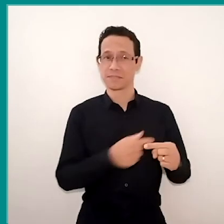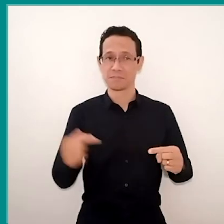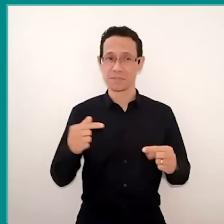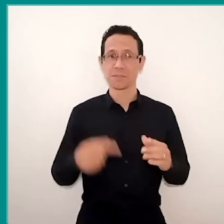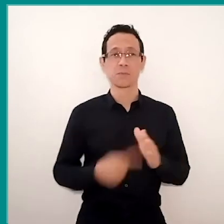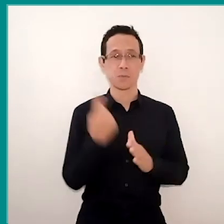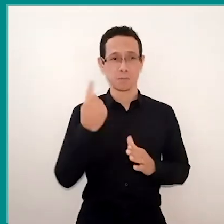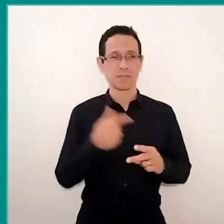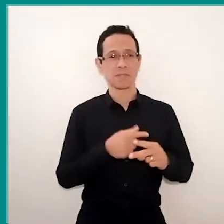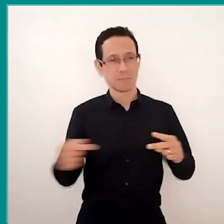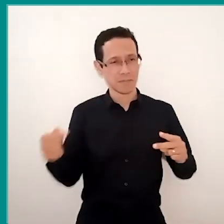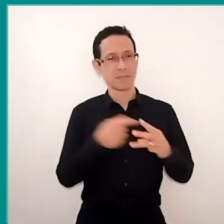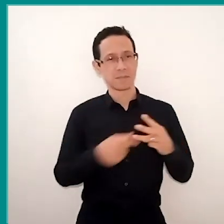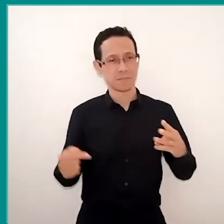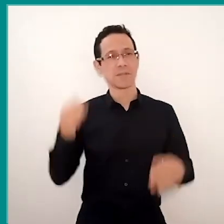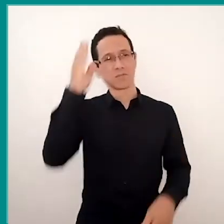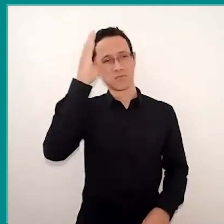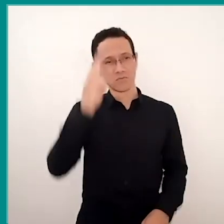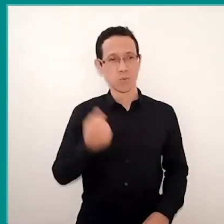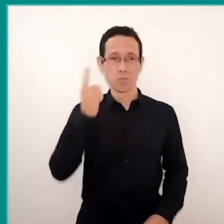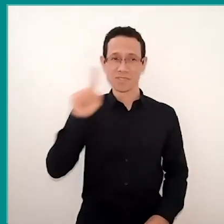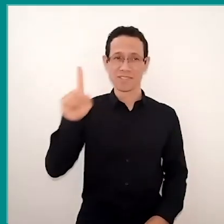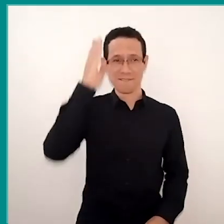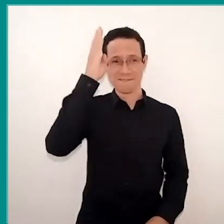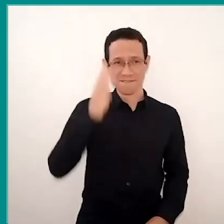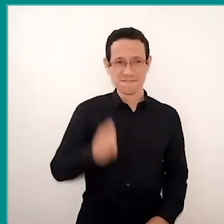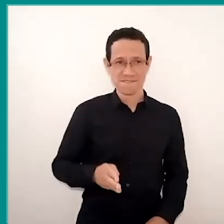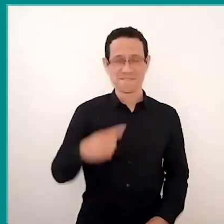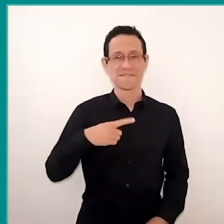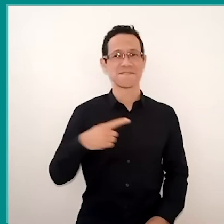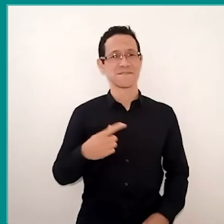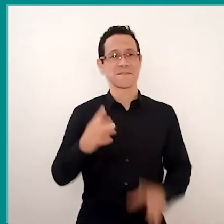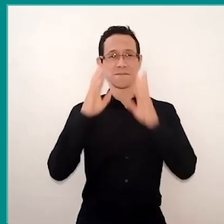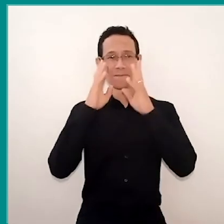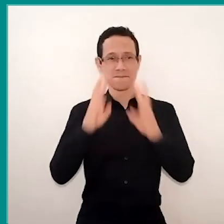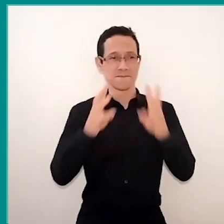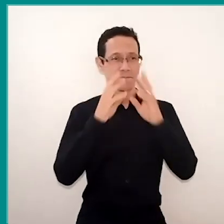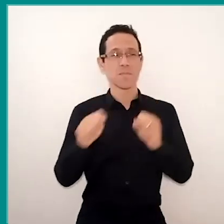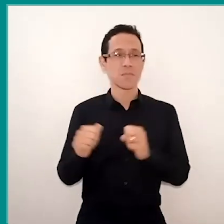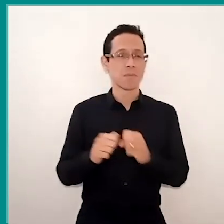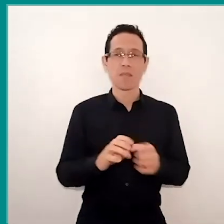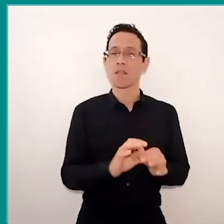which is a moment of listen, meeting, that they can talk about about whatever they want, or that they can propose an action,